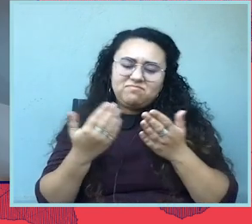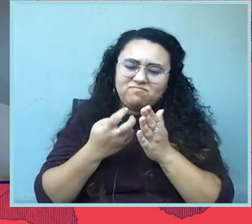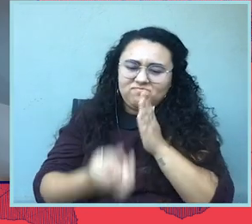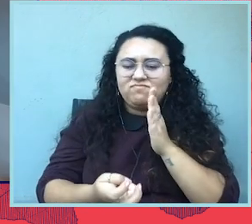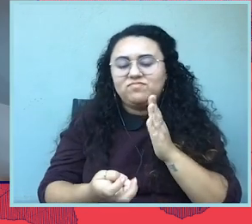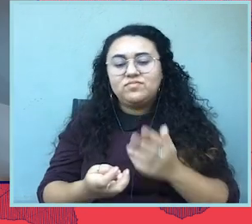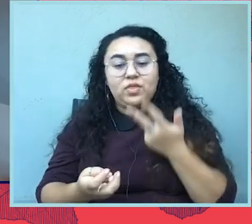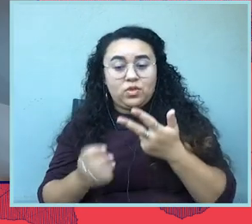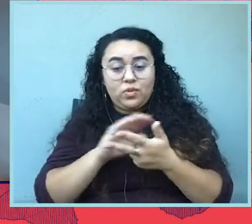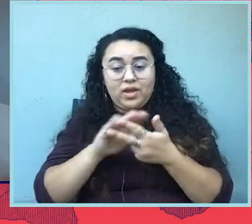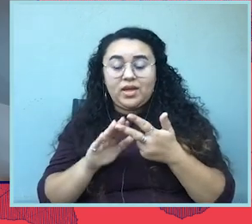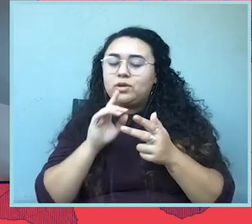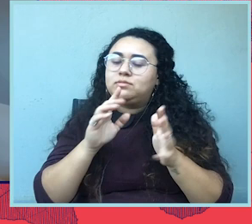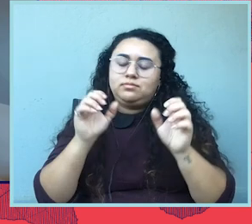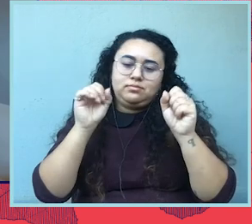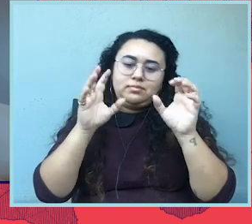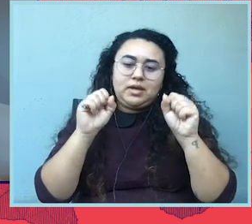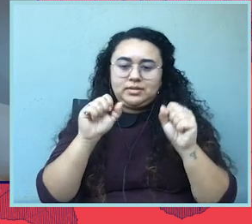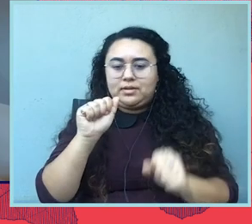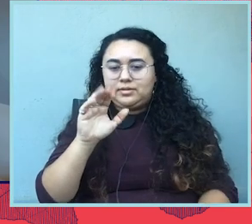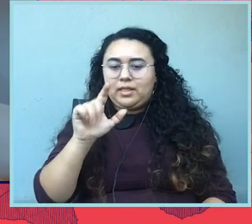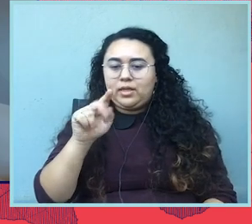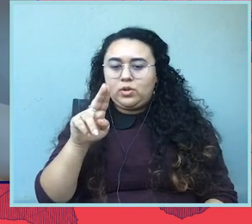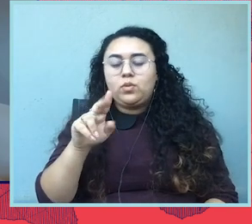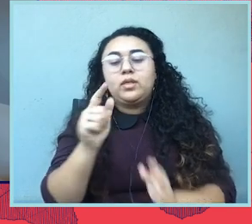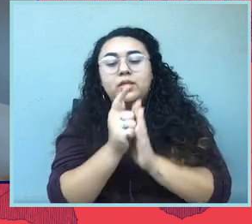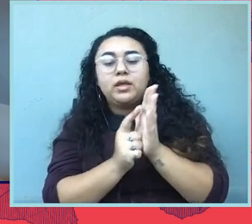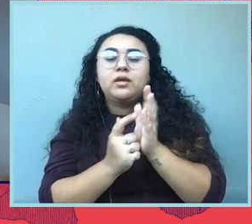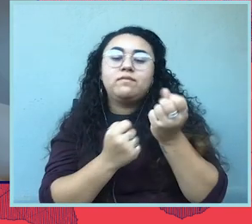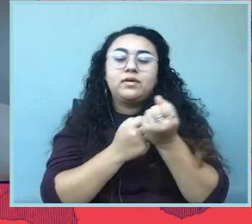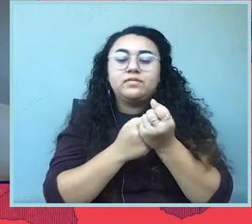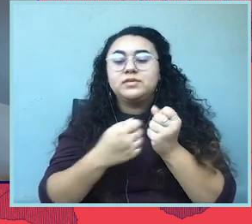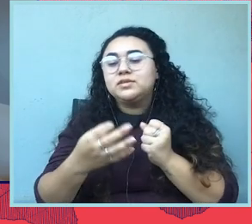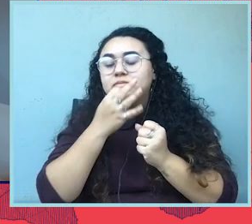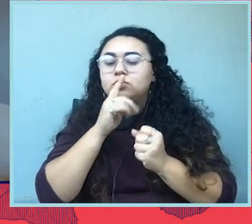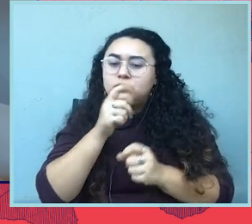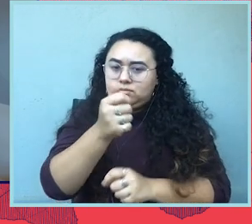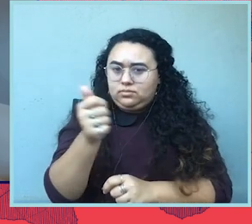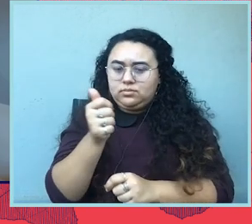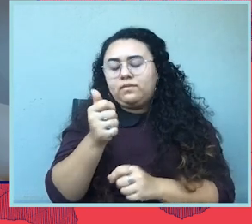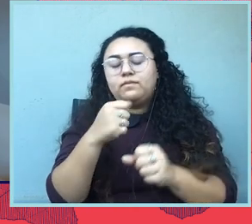Today are three stellar examples of the ACLU legal and advocacy experts for fighting around